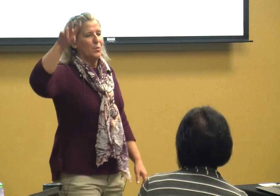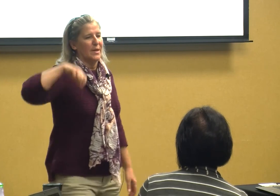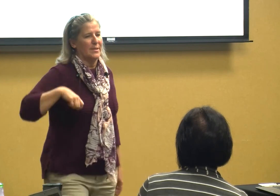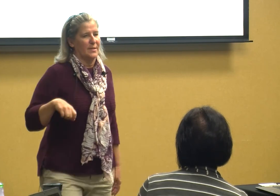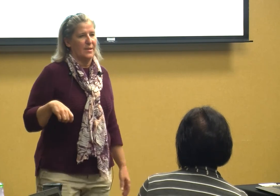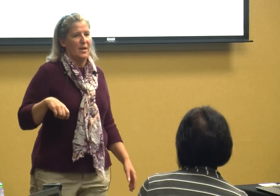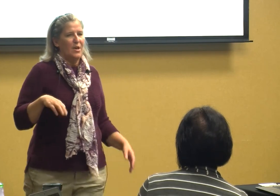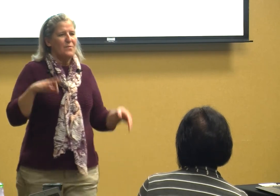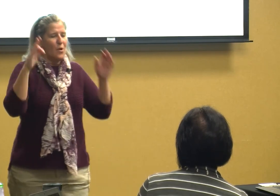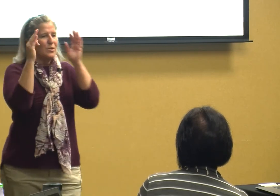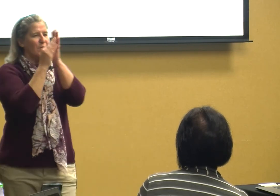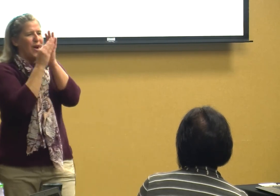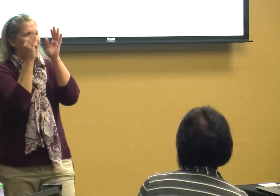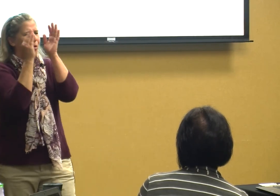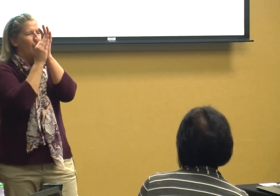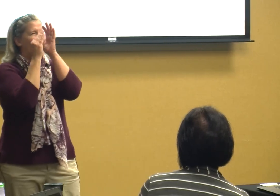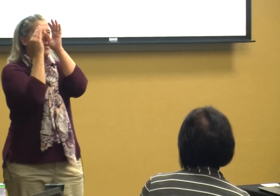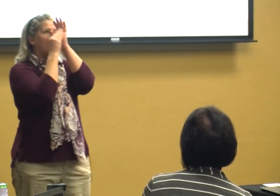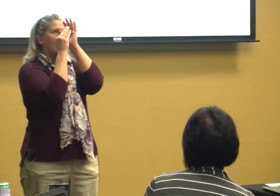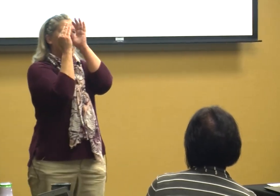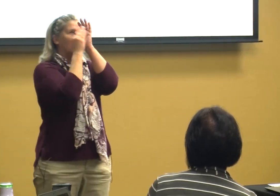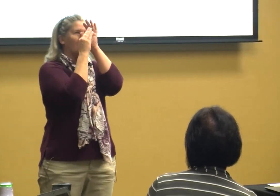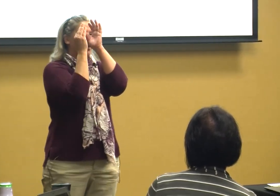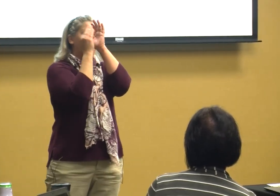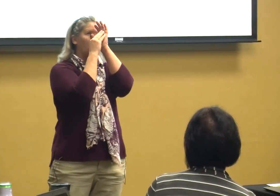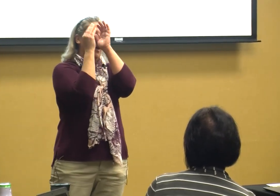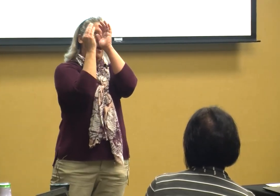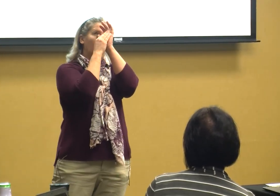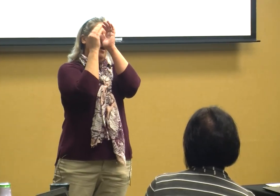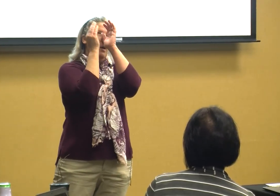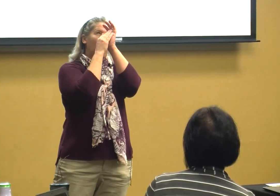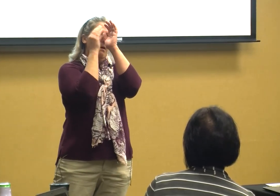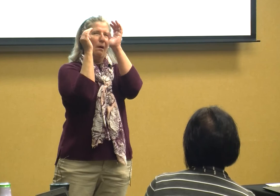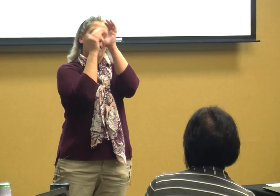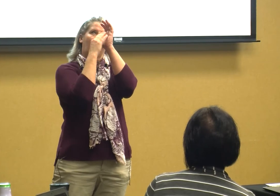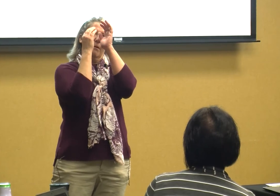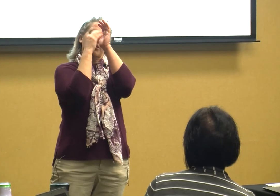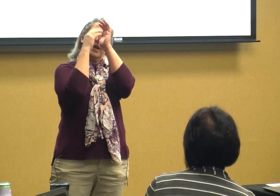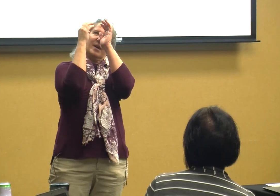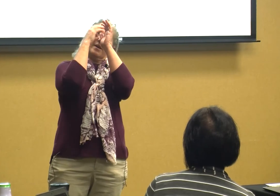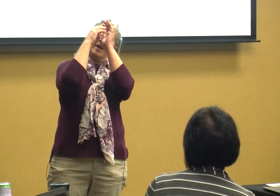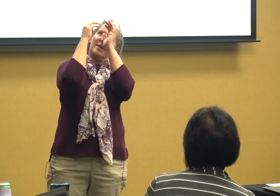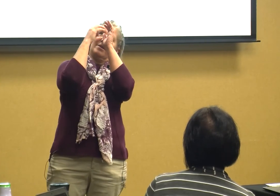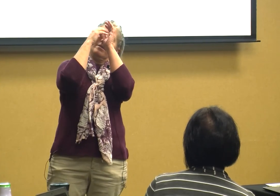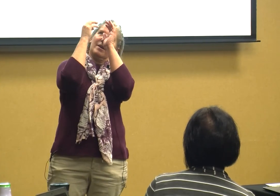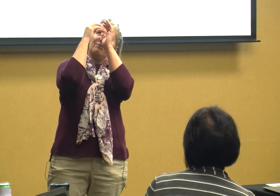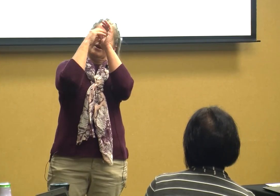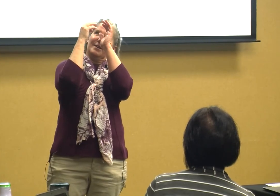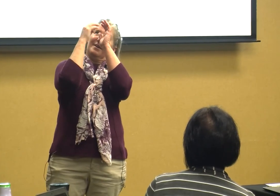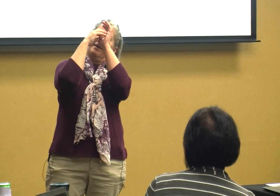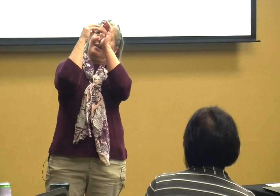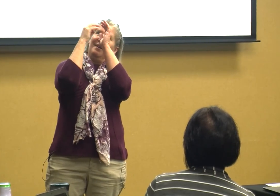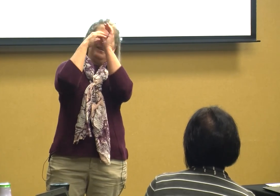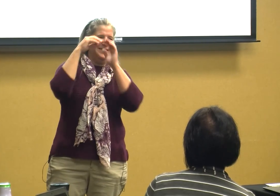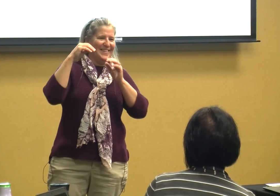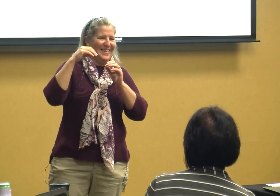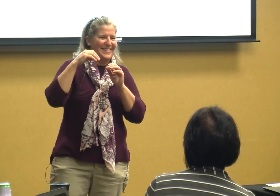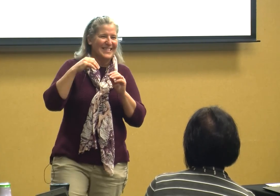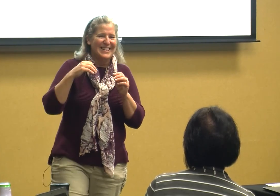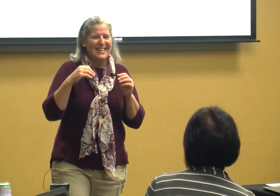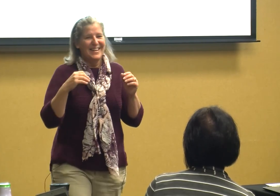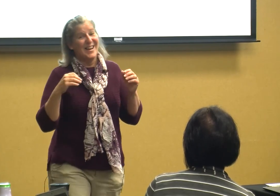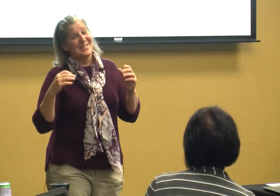reasons first of all what they're getting out of this huh well that kind of is kind of fun because